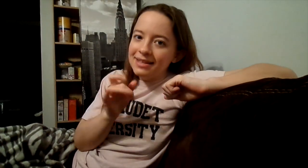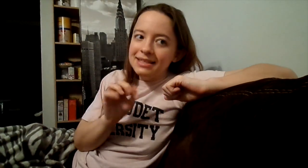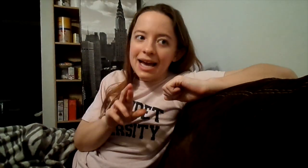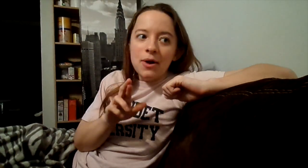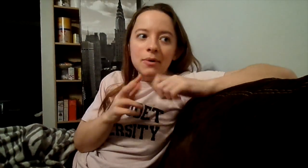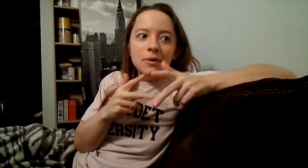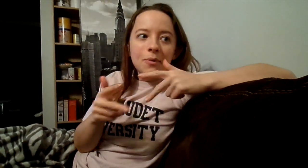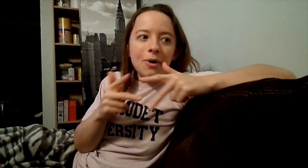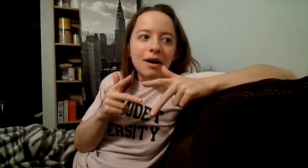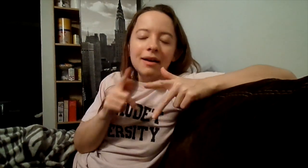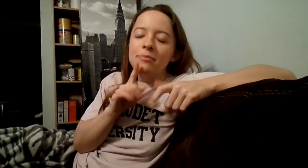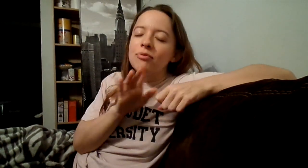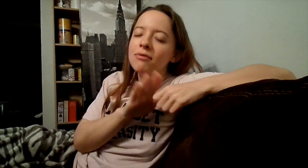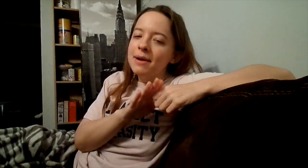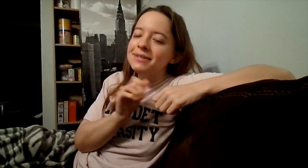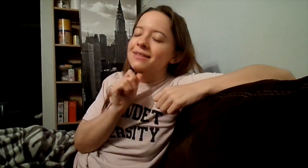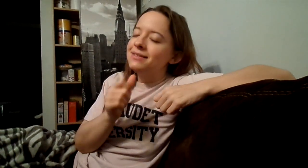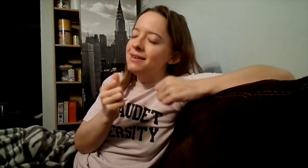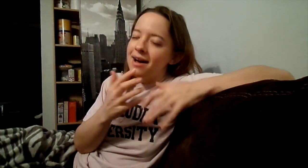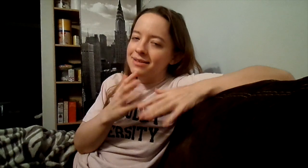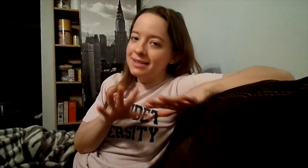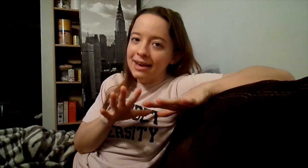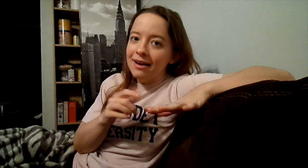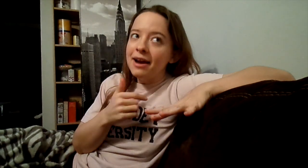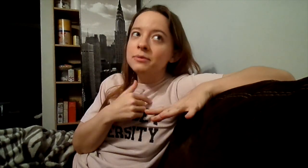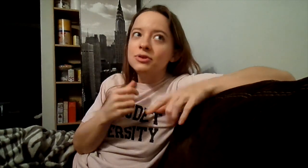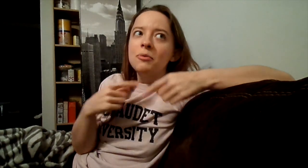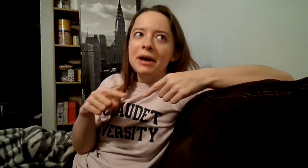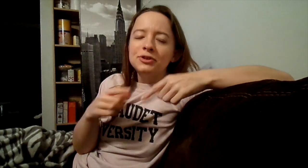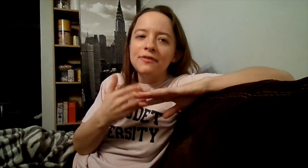the CN Tower Walk. I promis it's not as scary. I was so